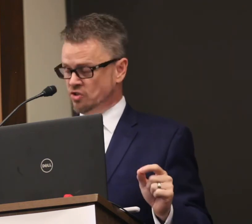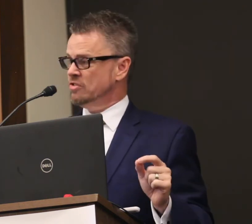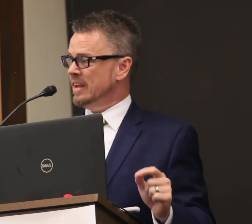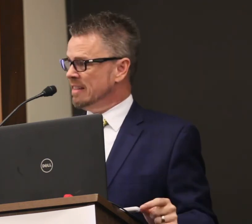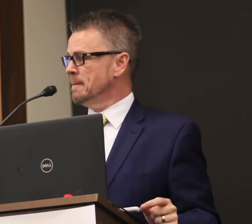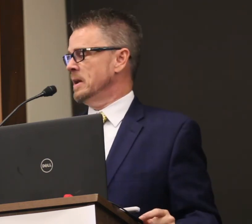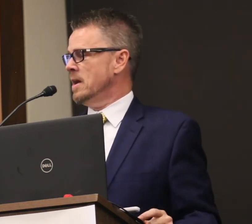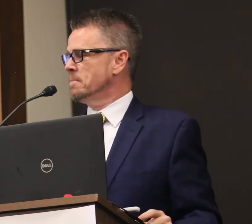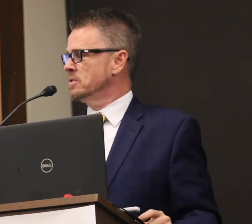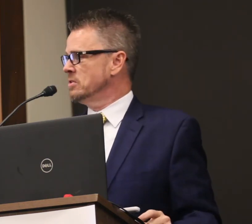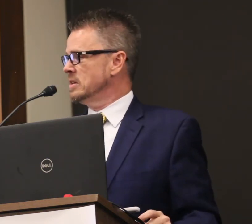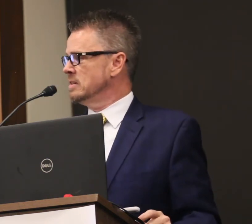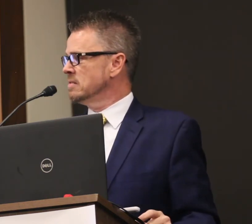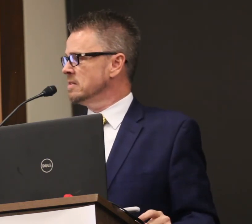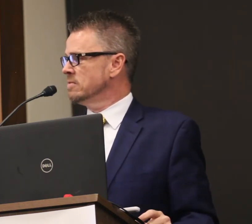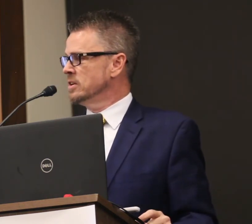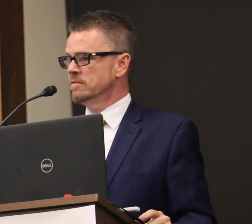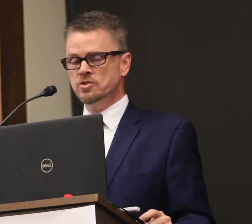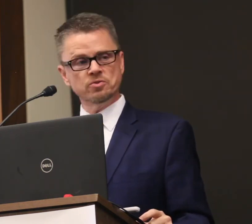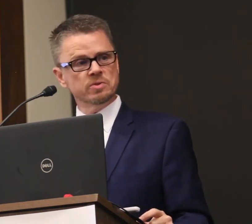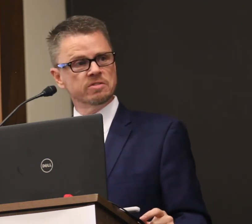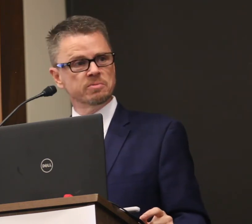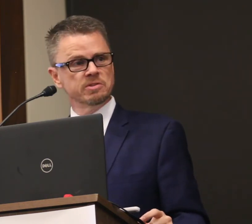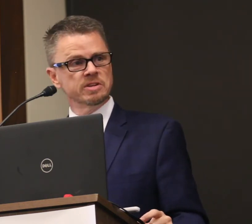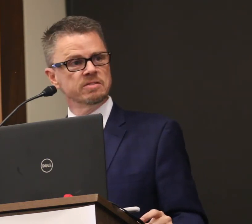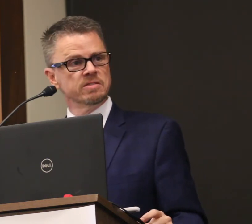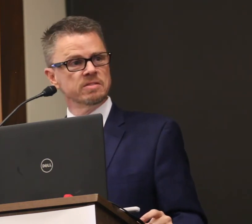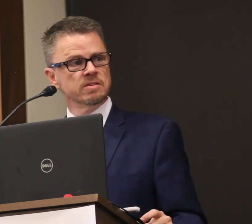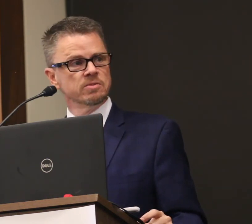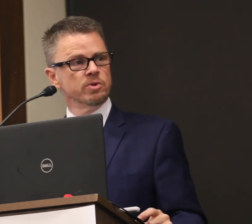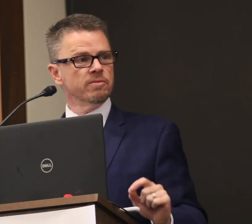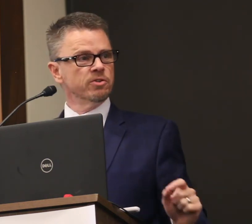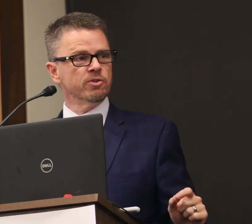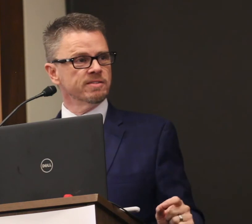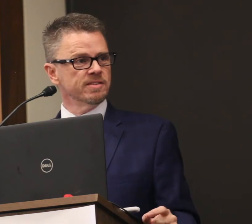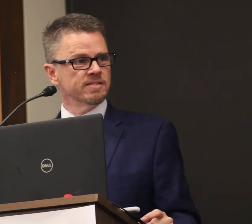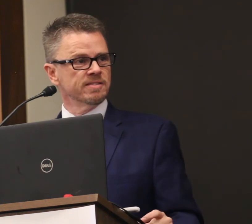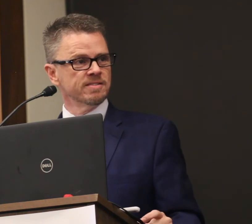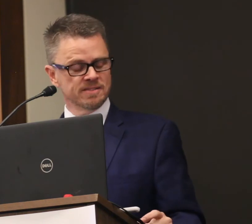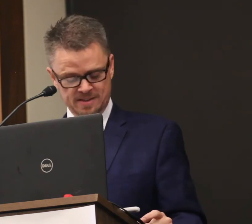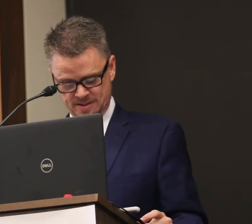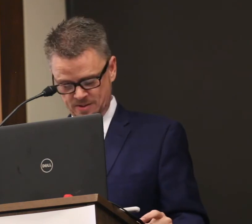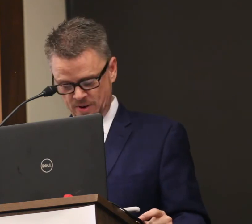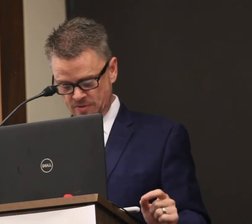Structures that limit opportunities for individuals with disabilities. We have to address this.